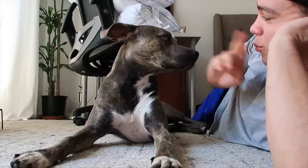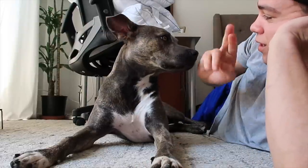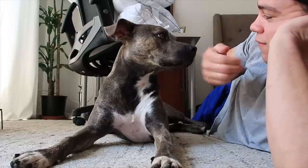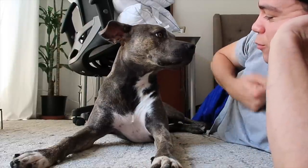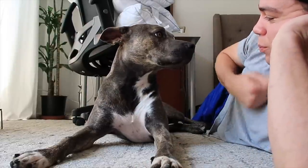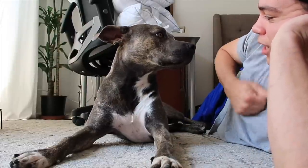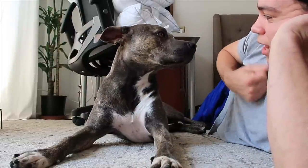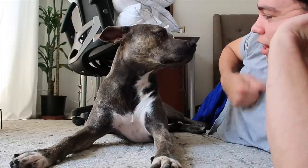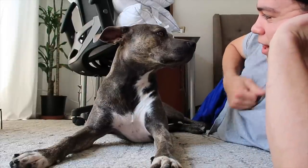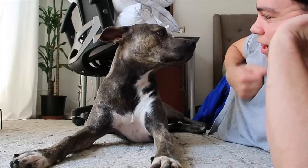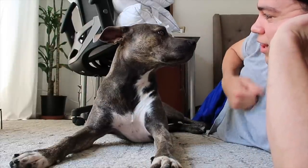R: Hey Java ready for bath?!